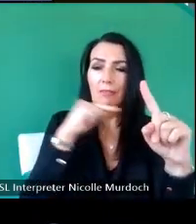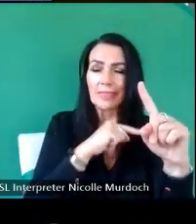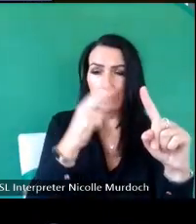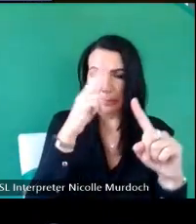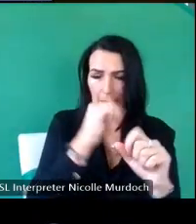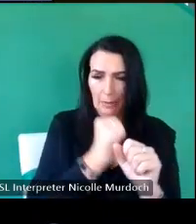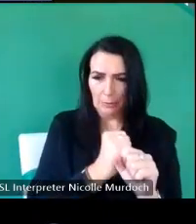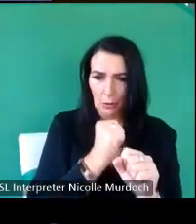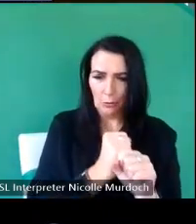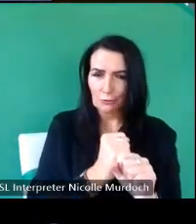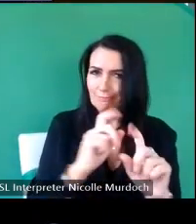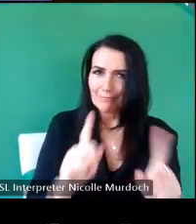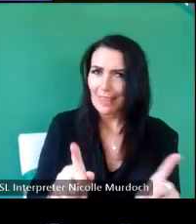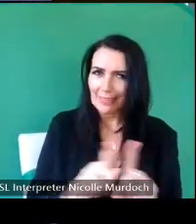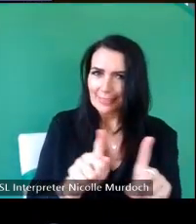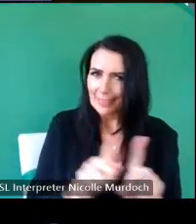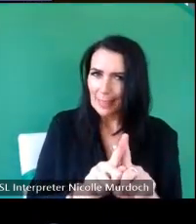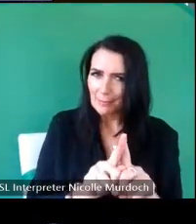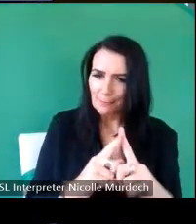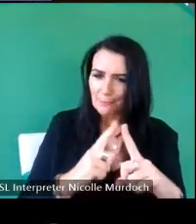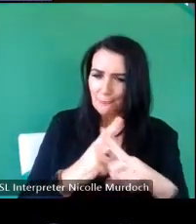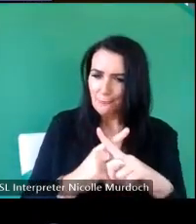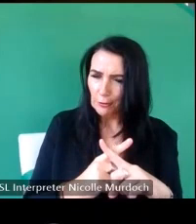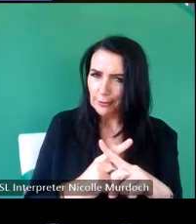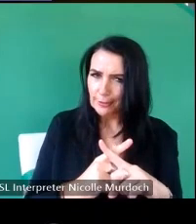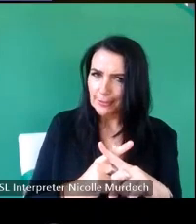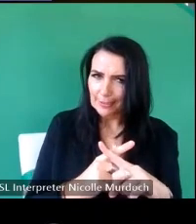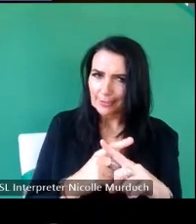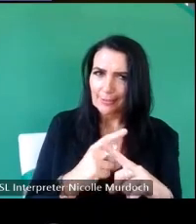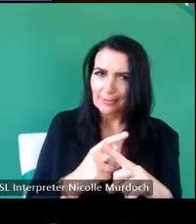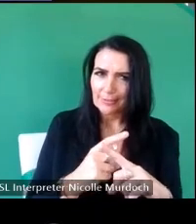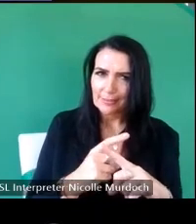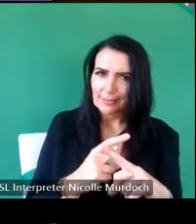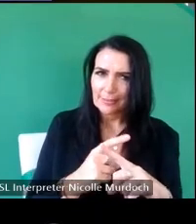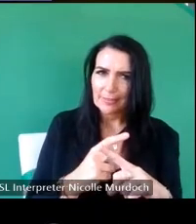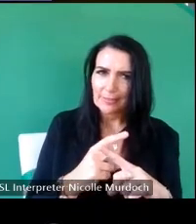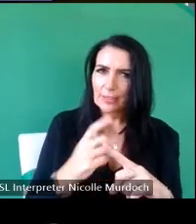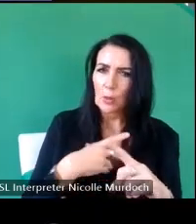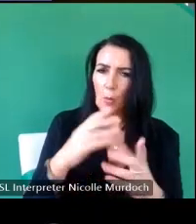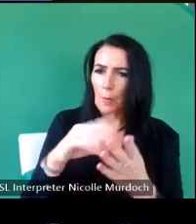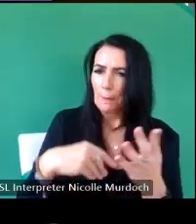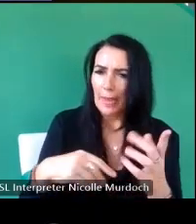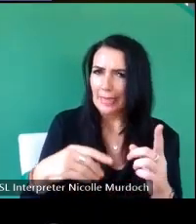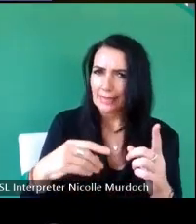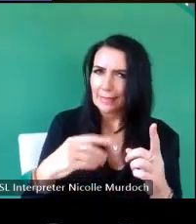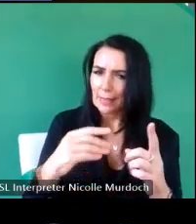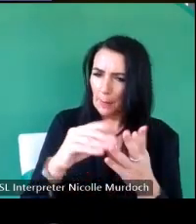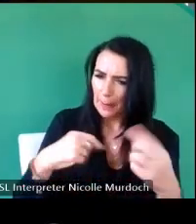he can't use the cross because he would want to be paid separately to his dad so he might add a line